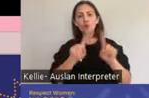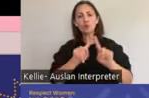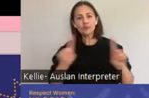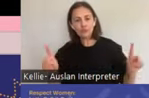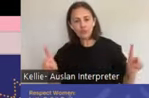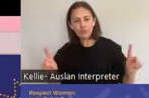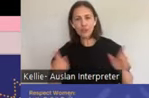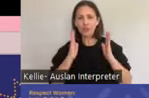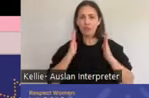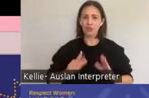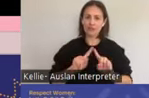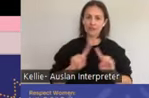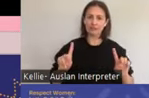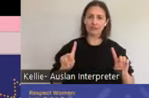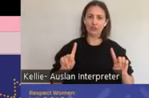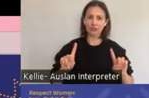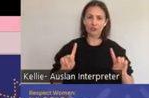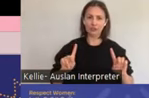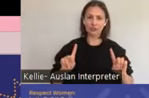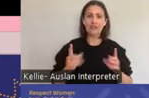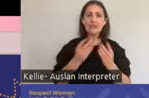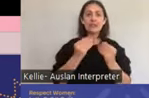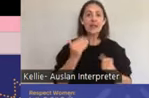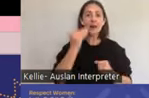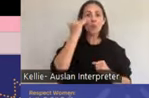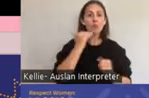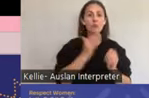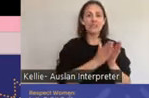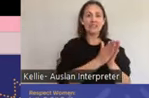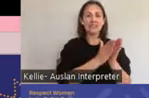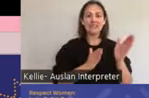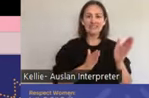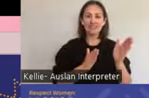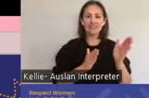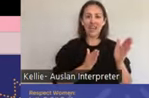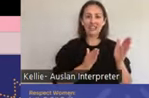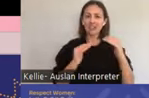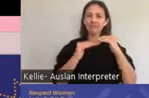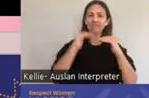Those who experience disadvantage when it comes to power, privilege and access to resources have an